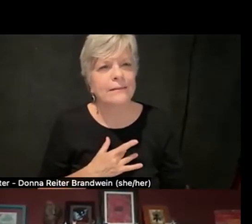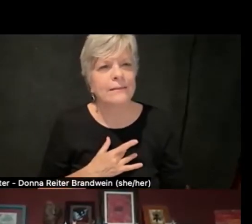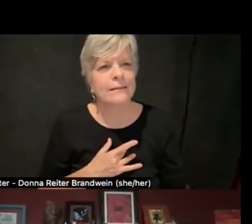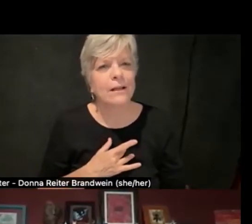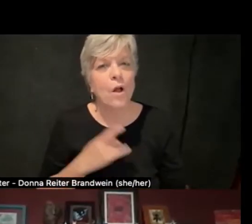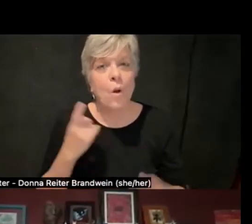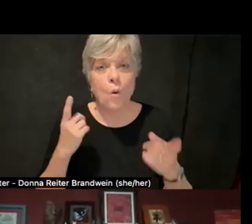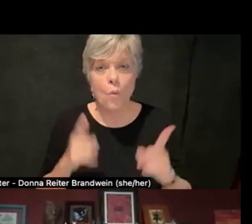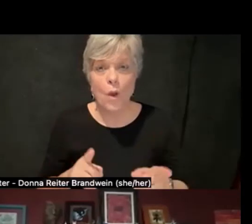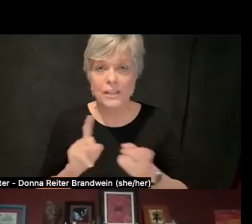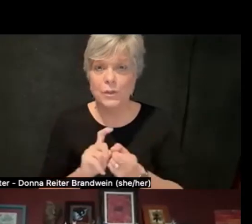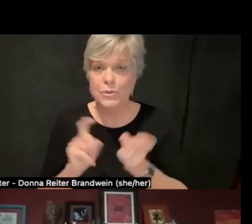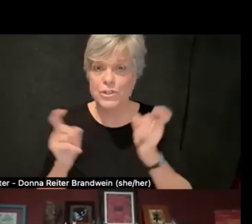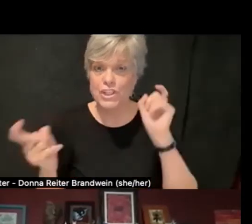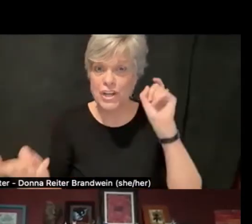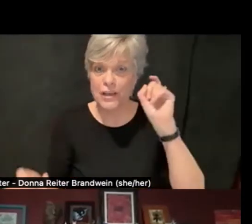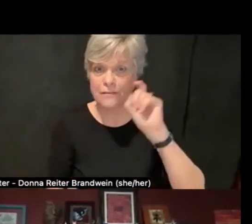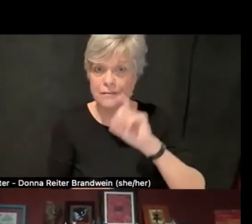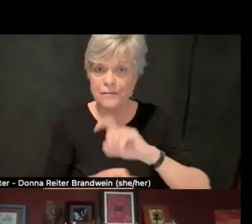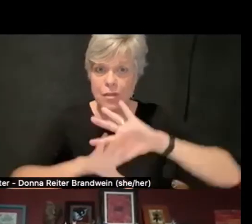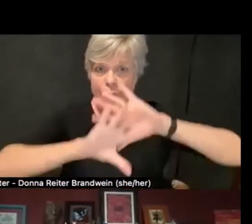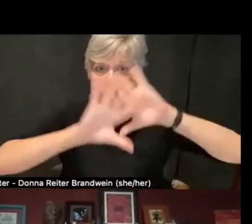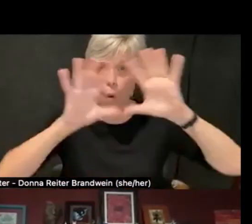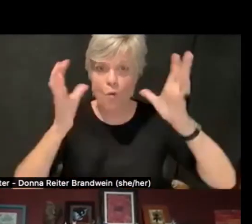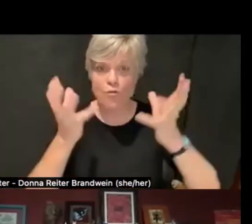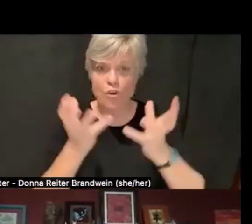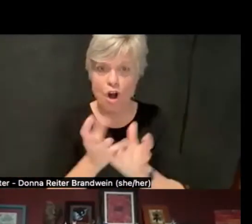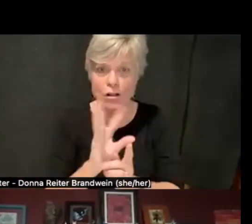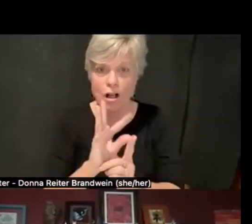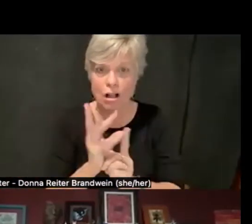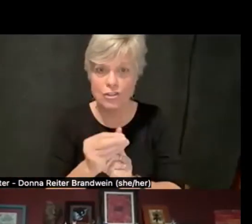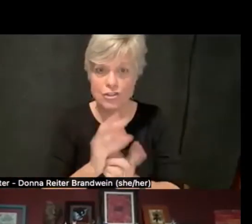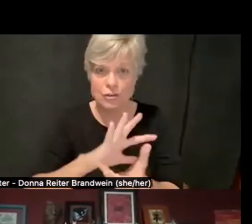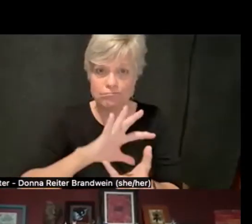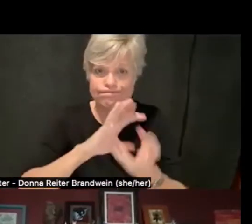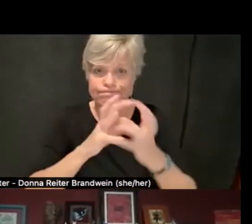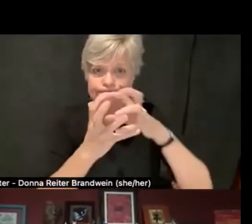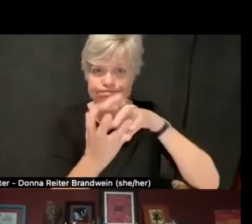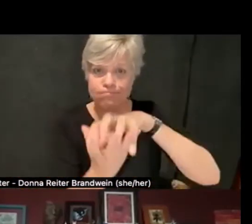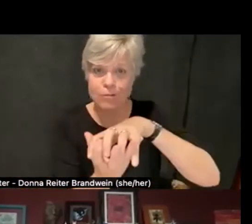the overall culture within an institution,